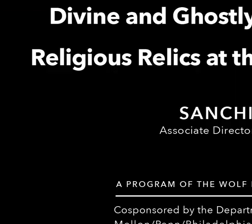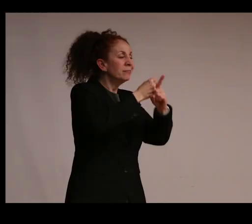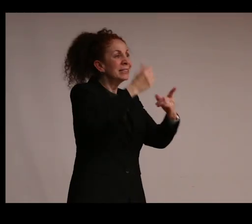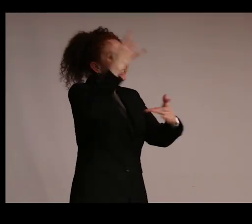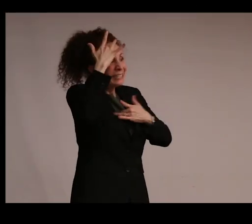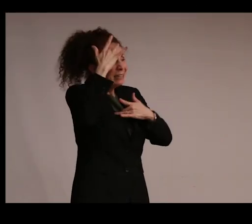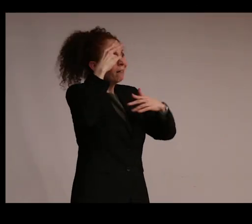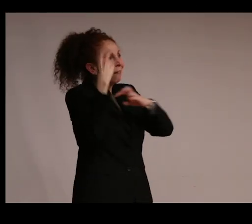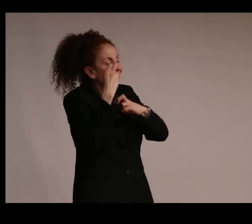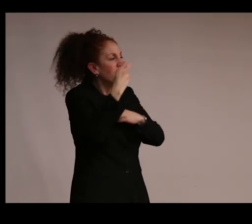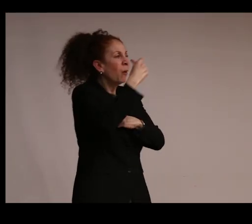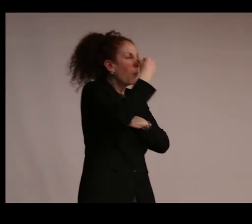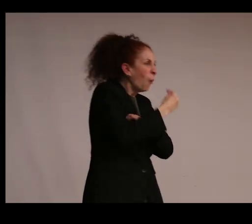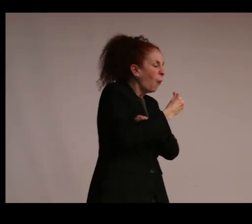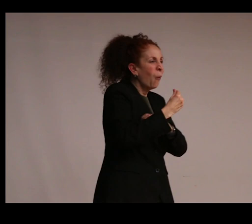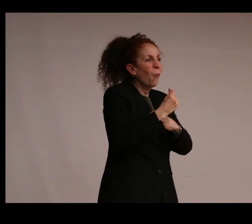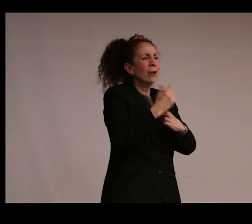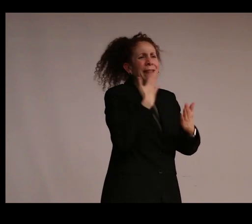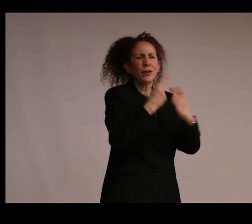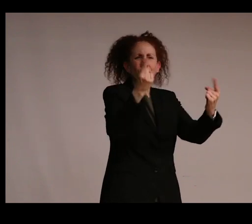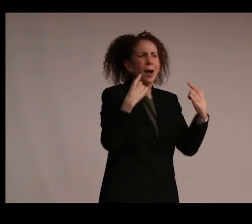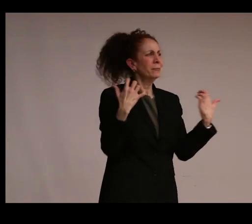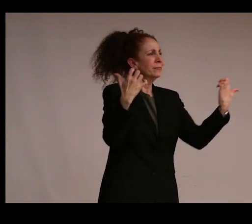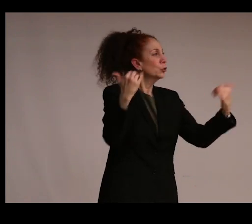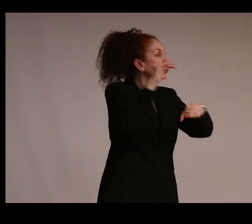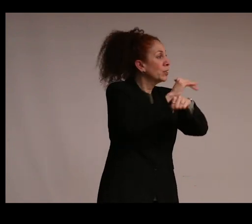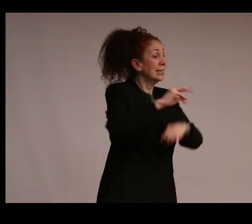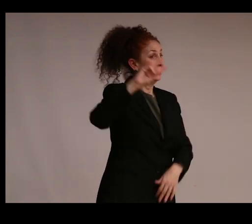Thank you for coming out tonight to the second of our Spring